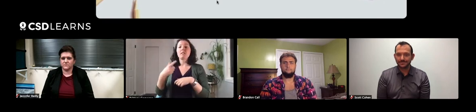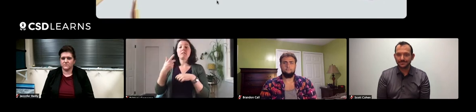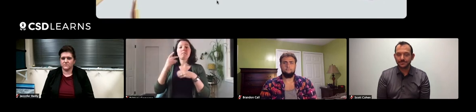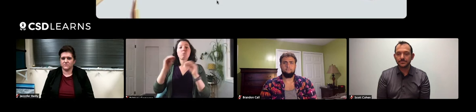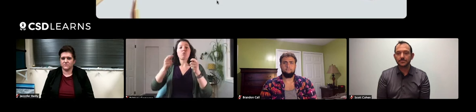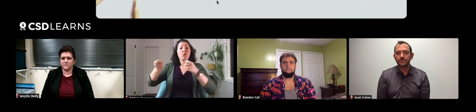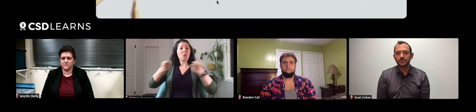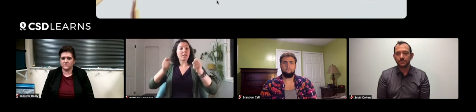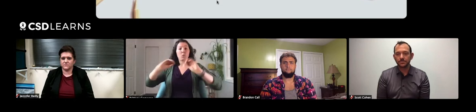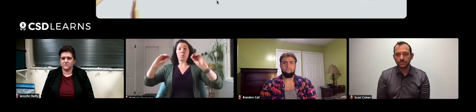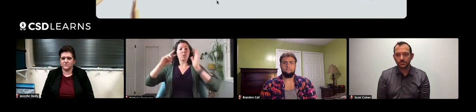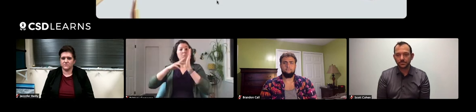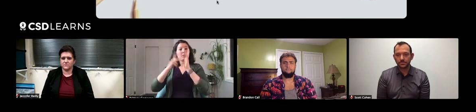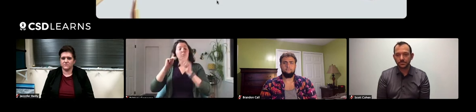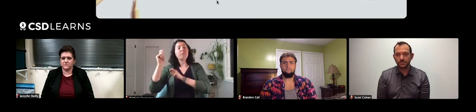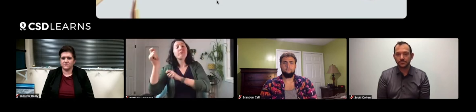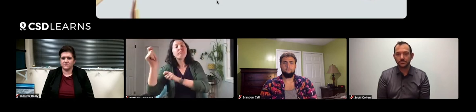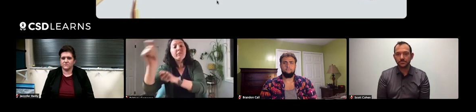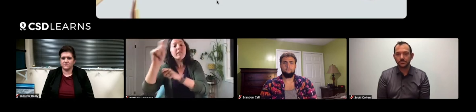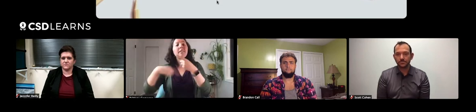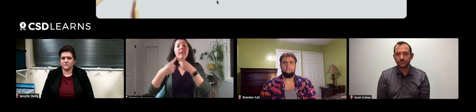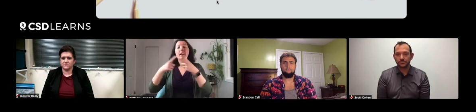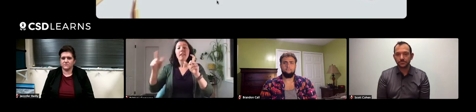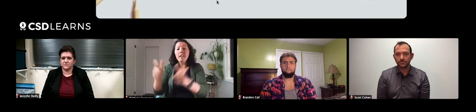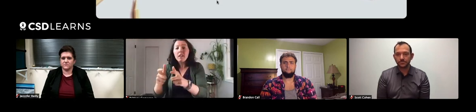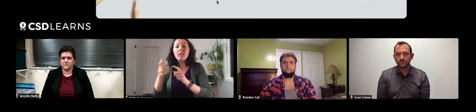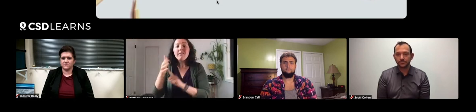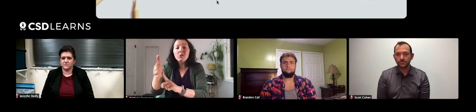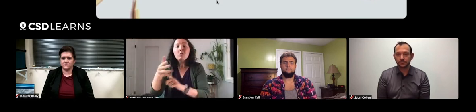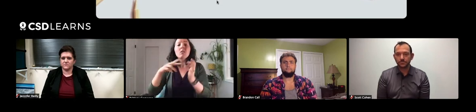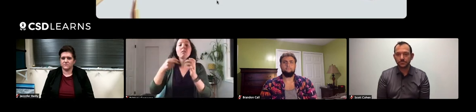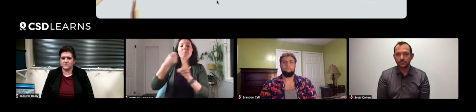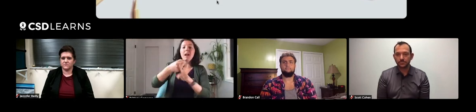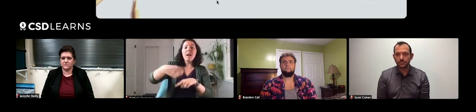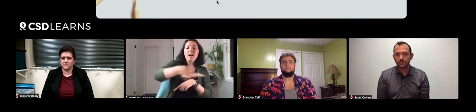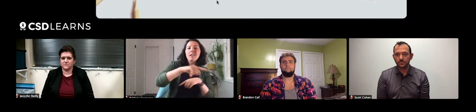where there's no regulations and people can just fish until it decreases in the population,